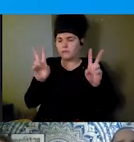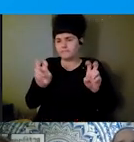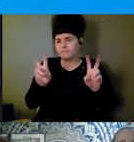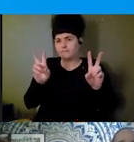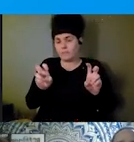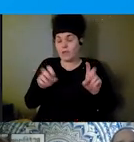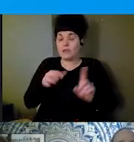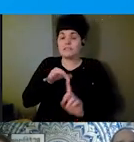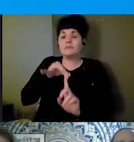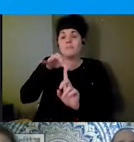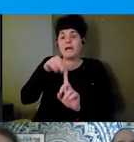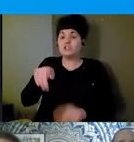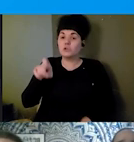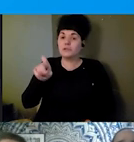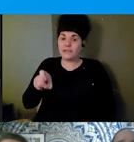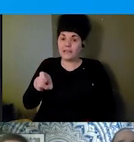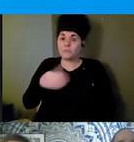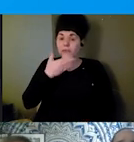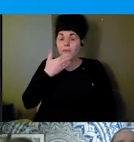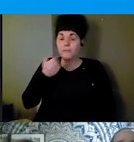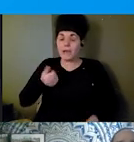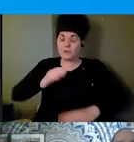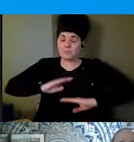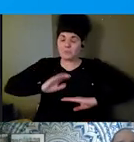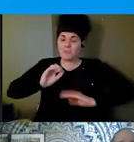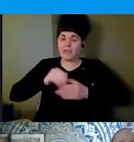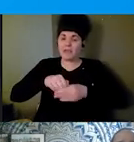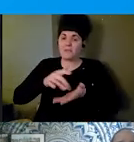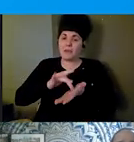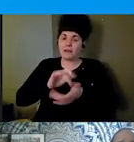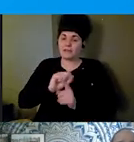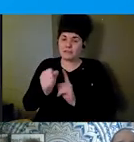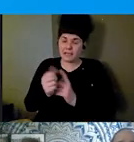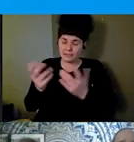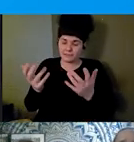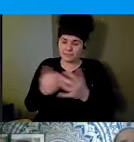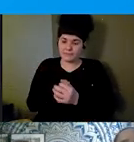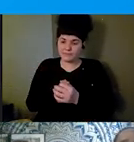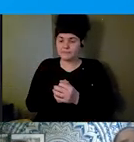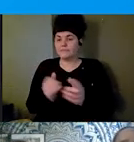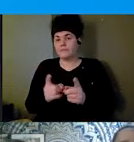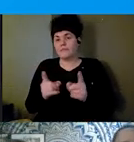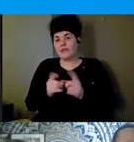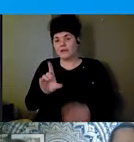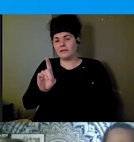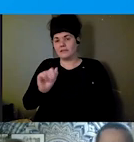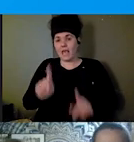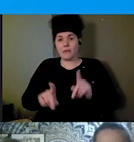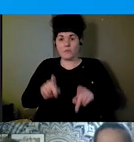in this medical setting. Additionally, disabled people are sent to hospitals instead of shelters because